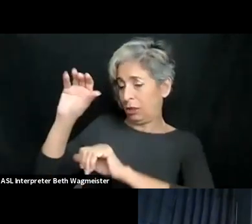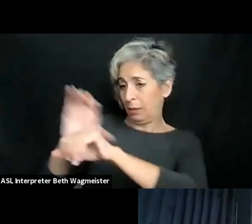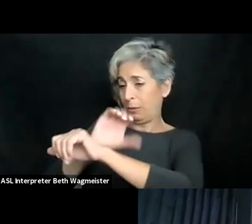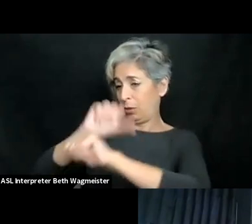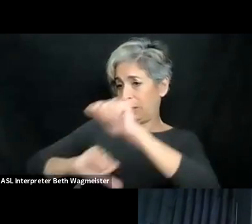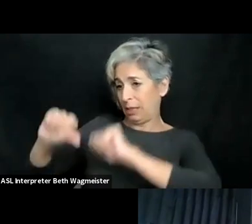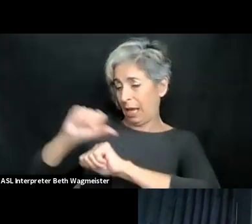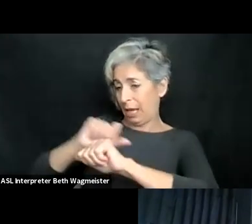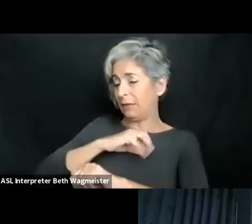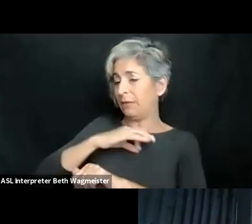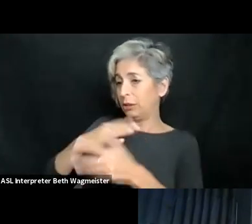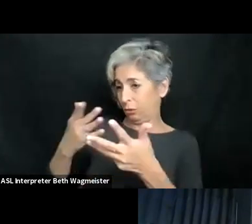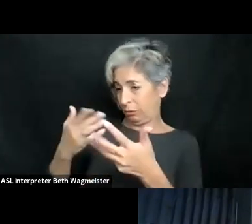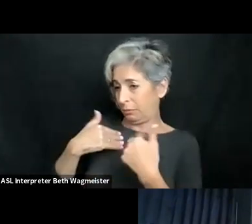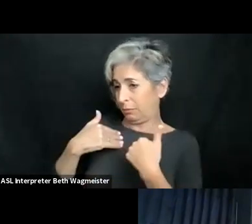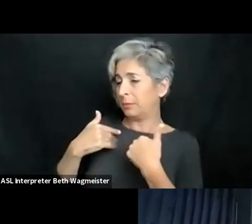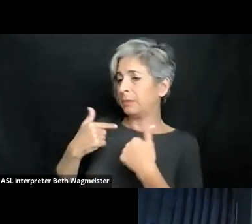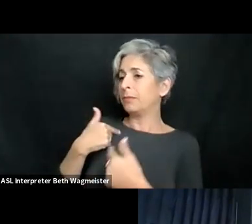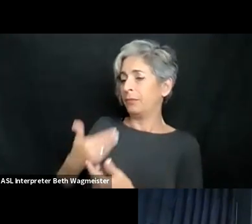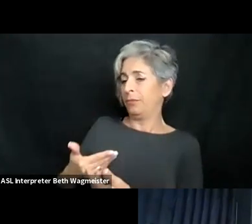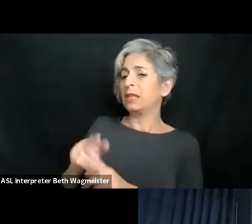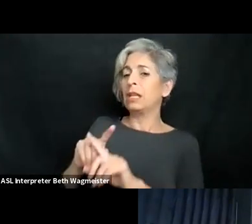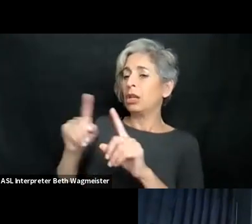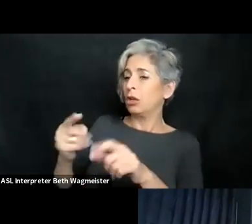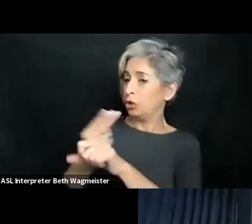mentioned you are a computer scientist. I'm teaching